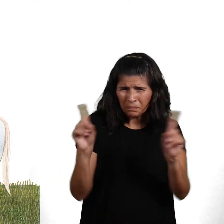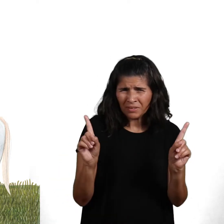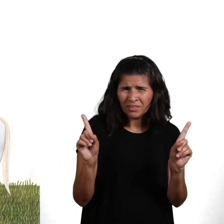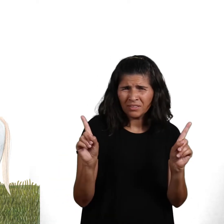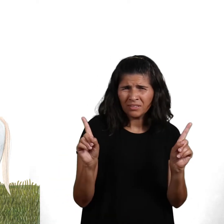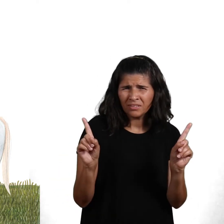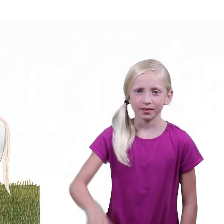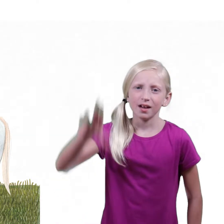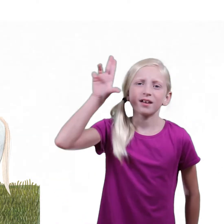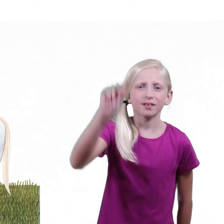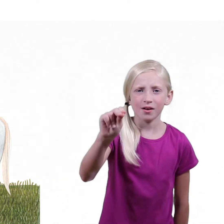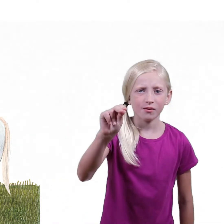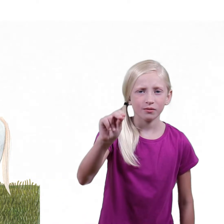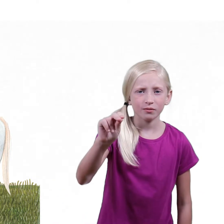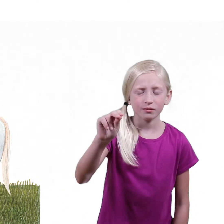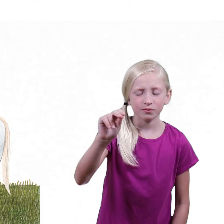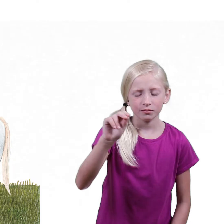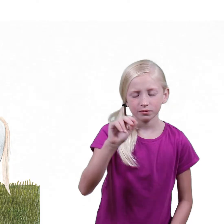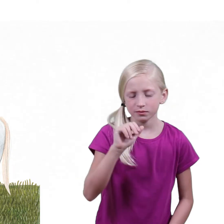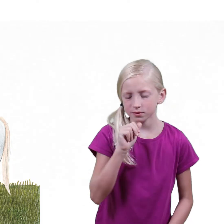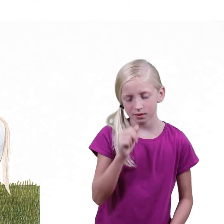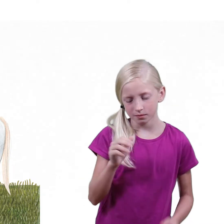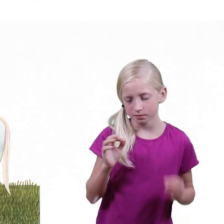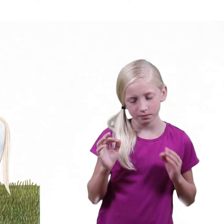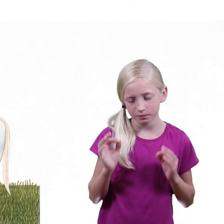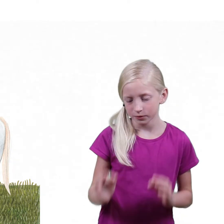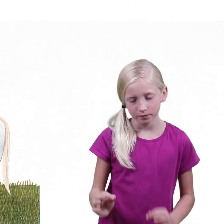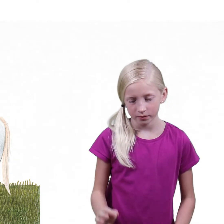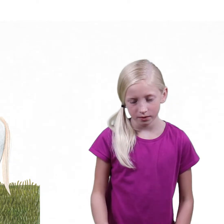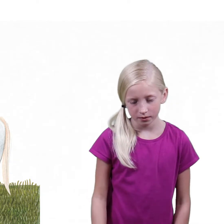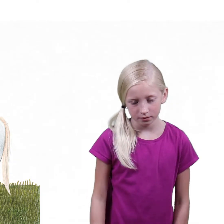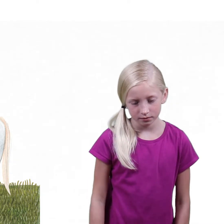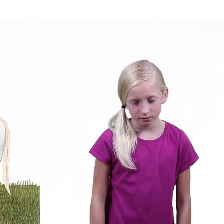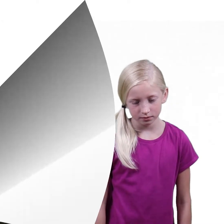But Thelma said, “I'm not.”